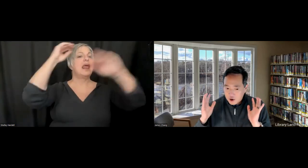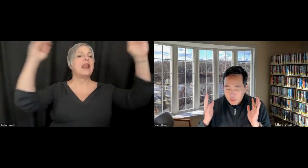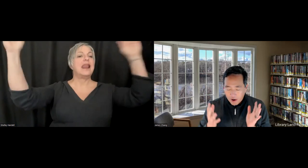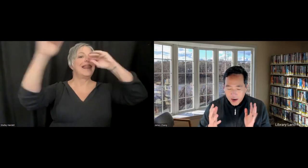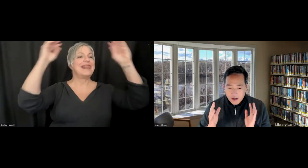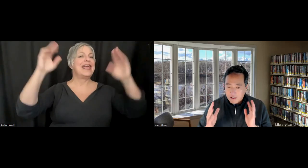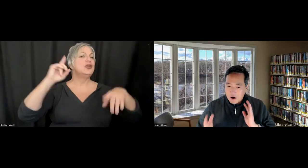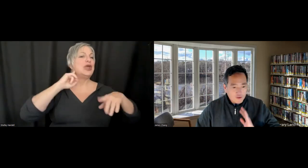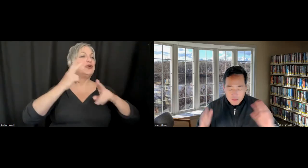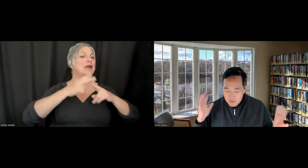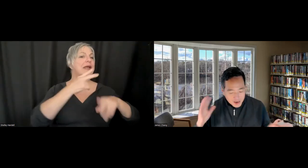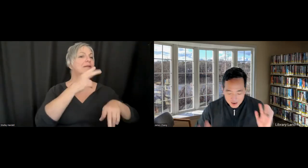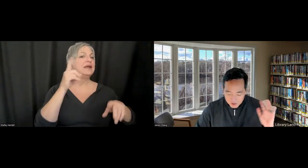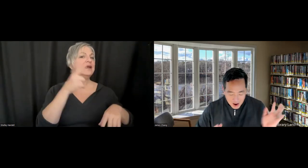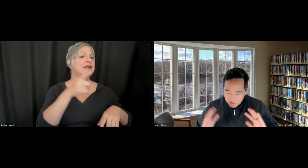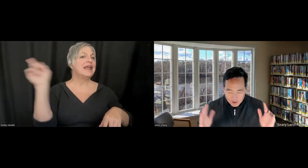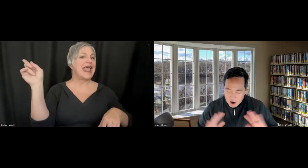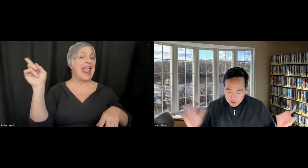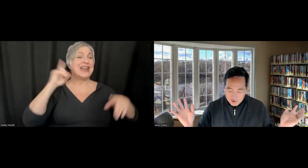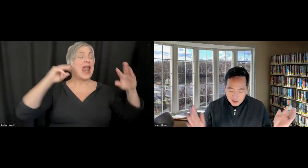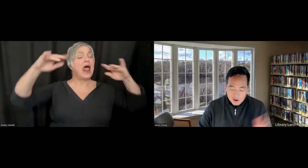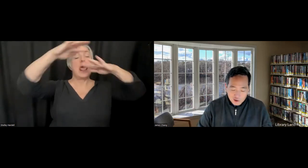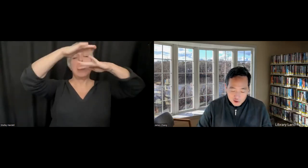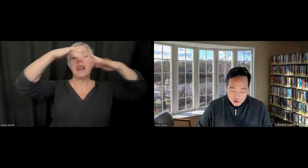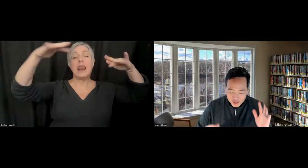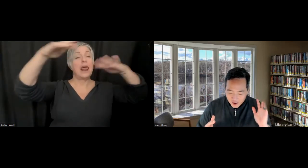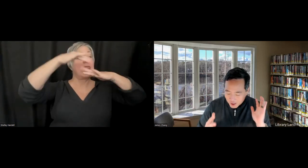your brain, over many thousands of years of evolution, you are